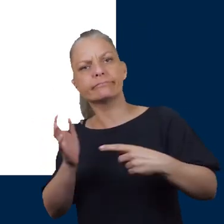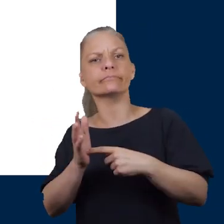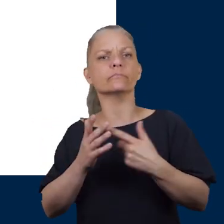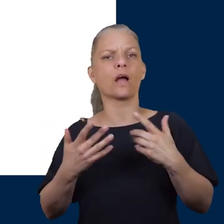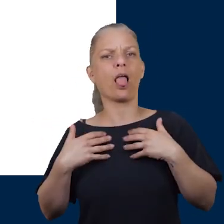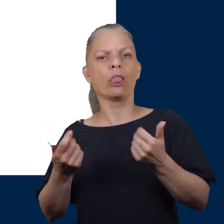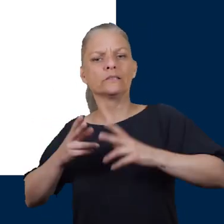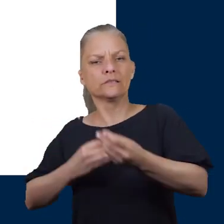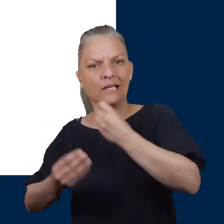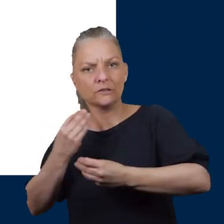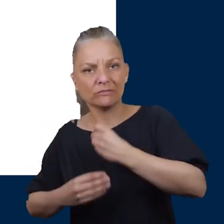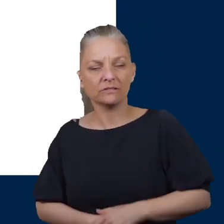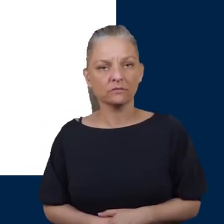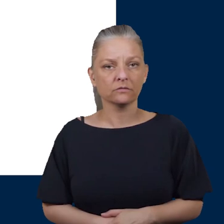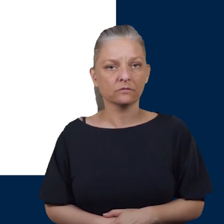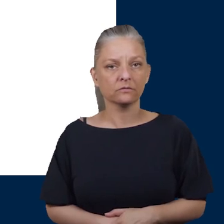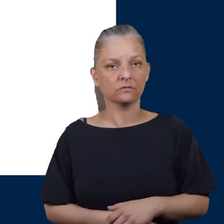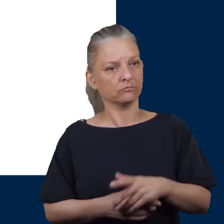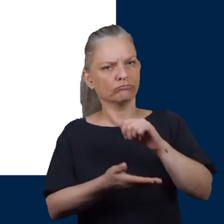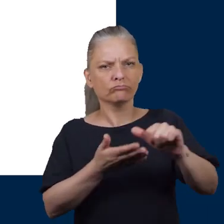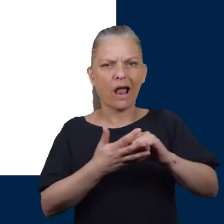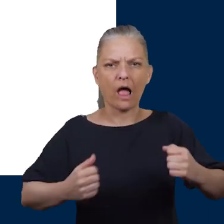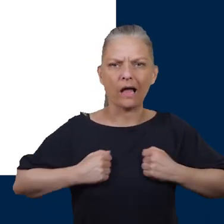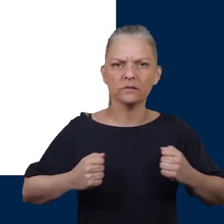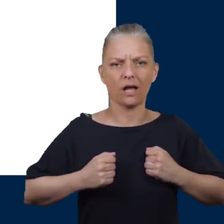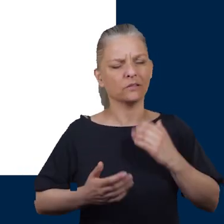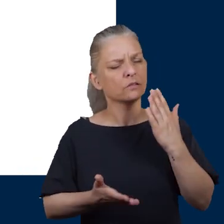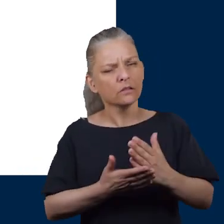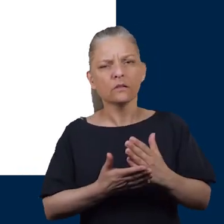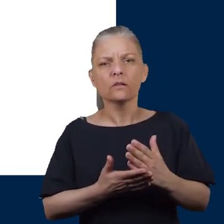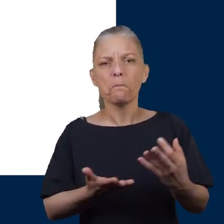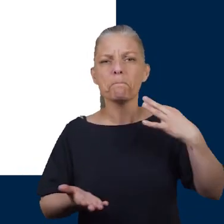exercise is beneficial if you are a diabetic and this is discussed in the Move It section.